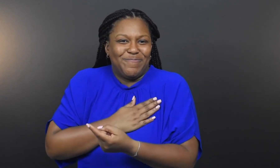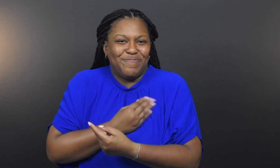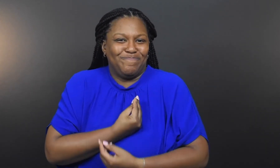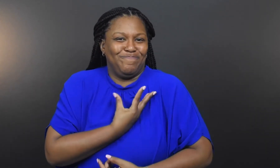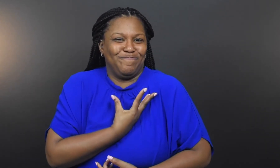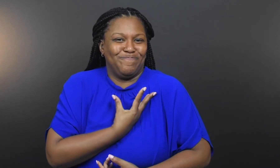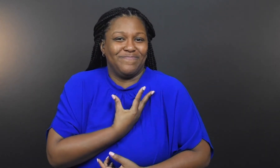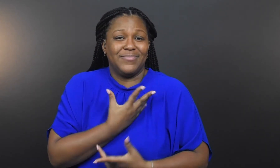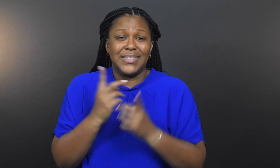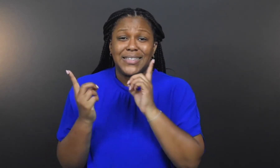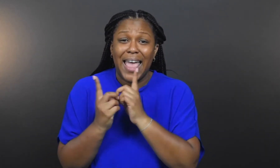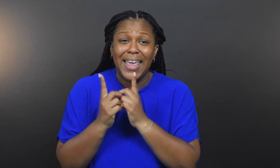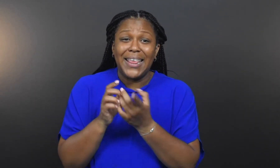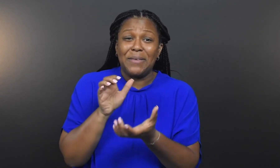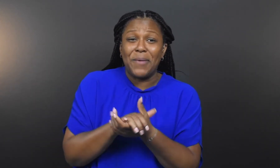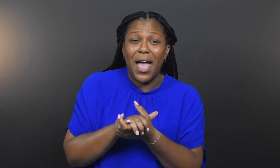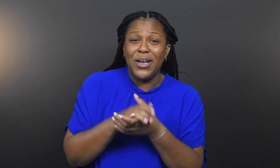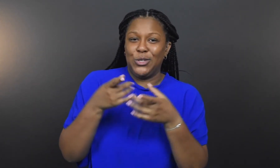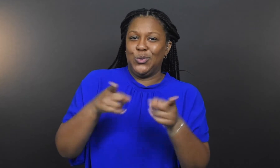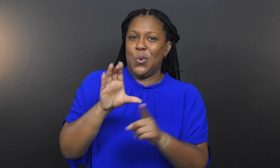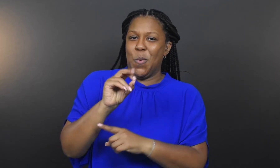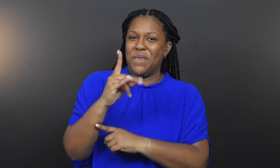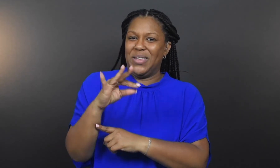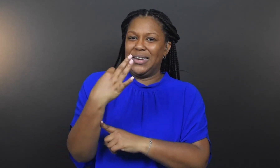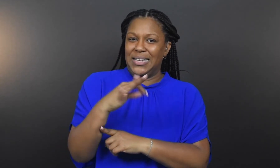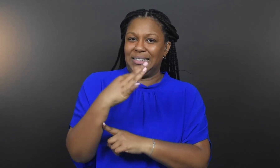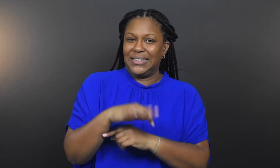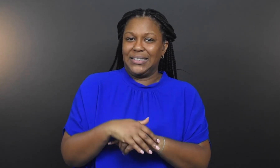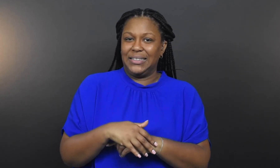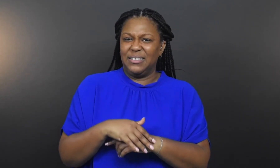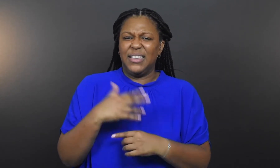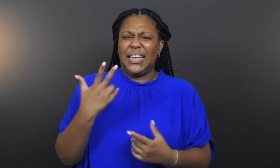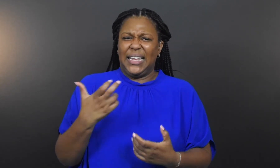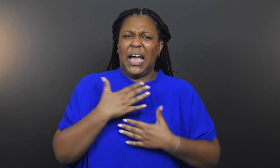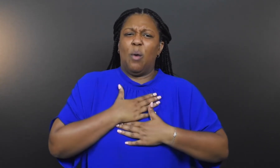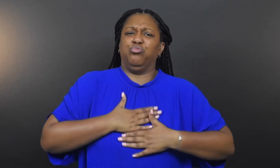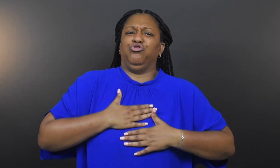met, dated, and married during COVID-19.”